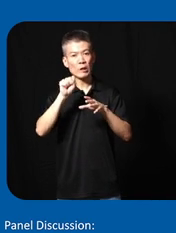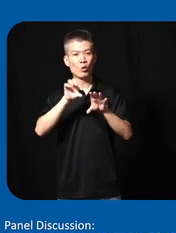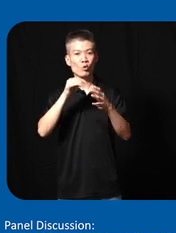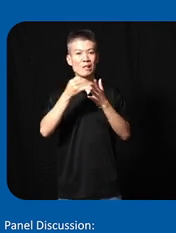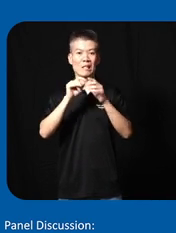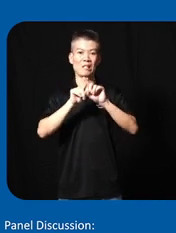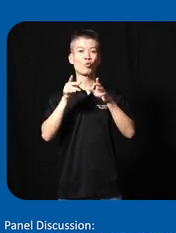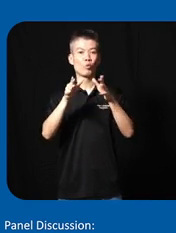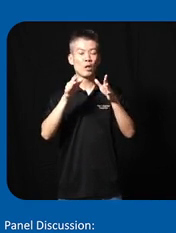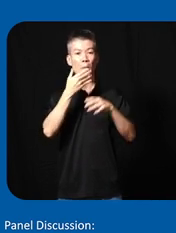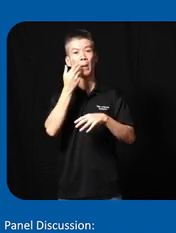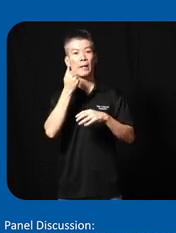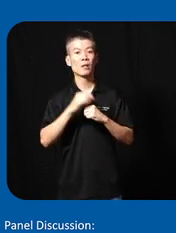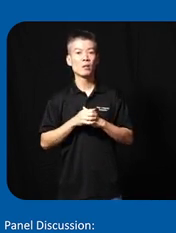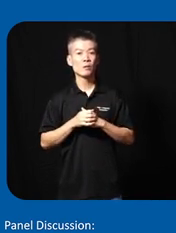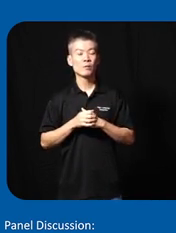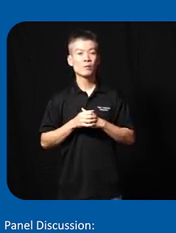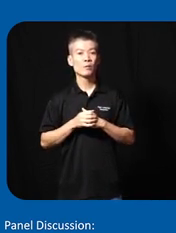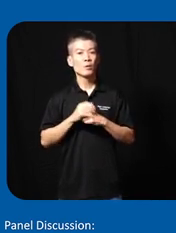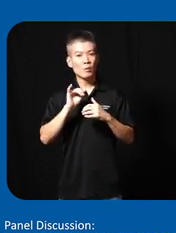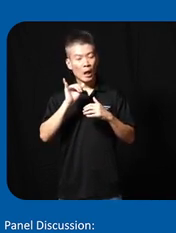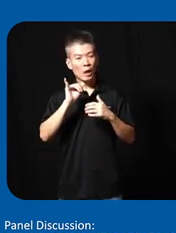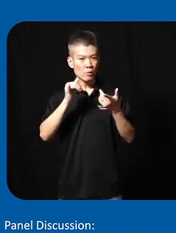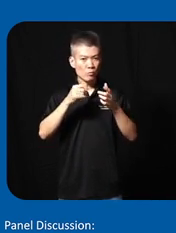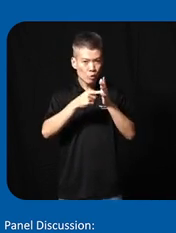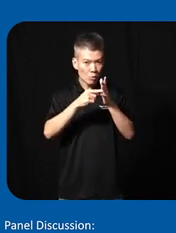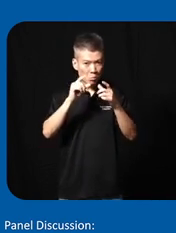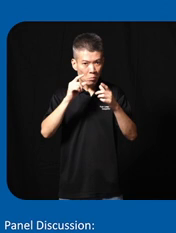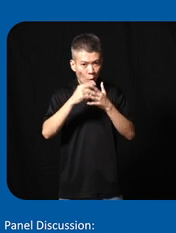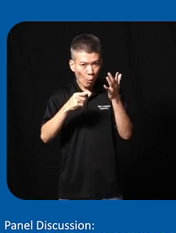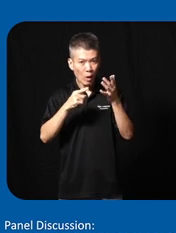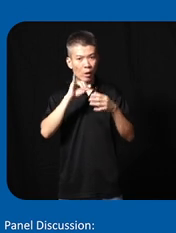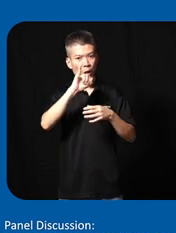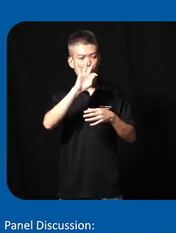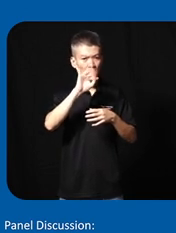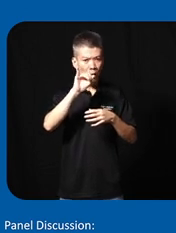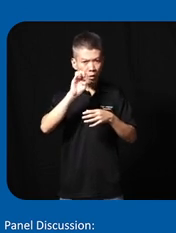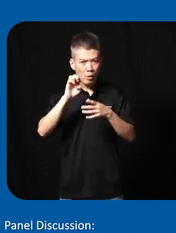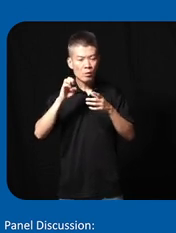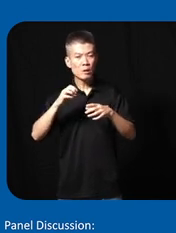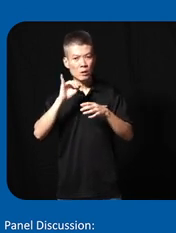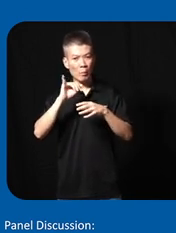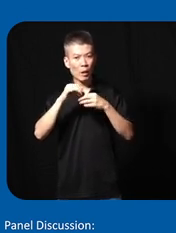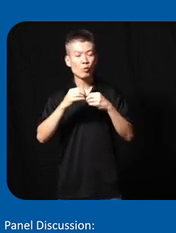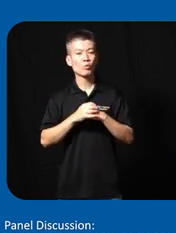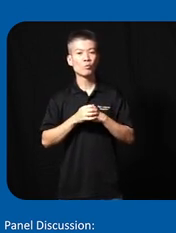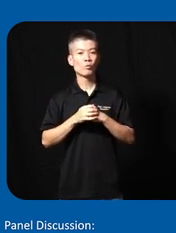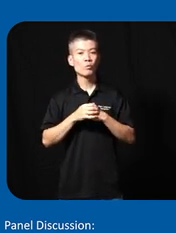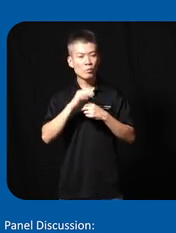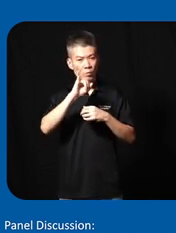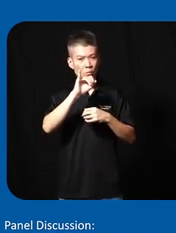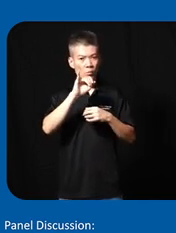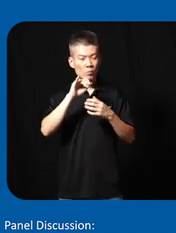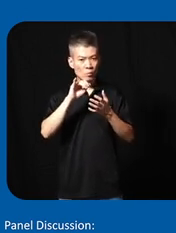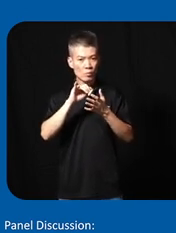it differently and better so just a snip preview of what AA is about the next slid is it is a new